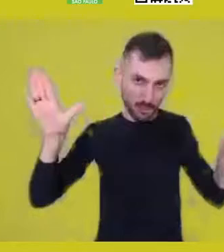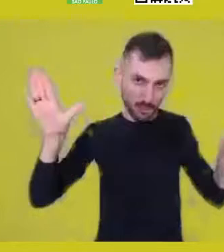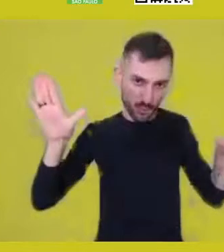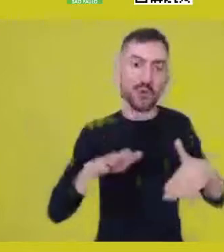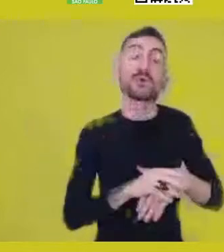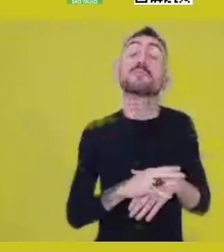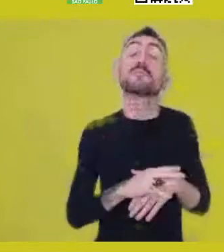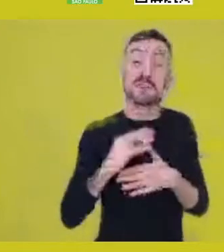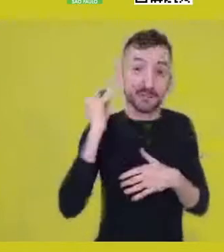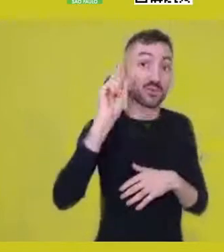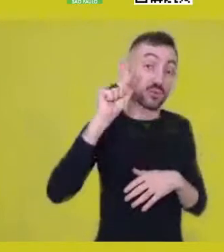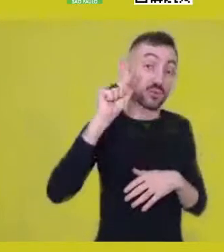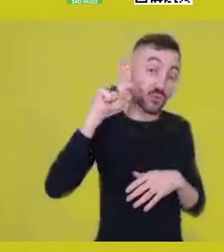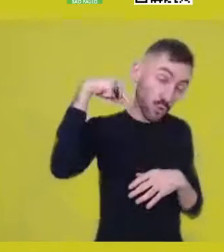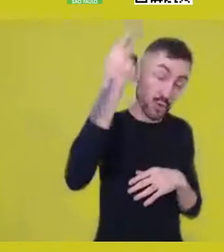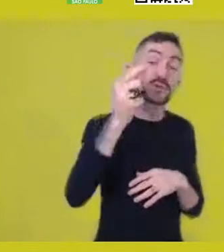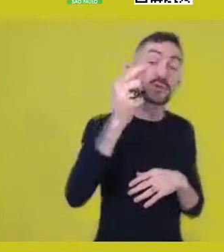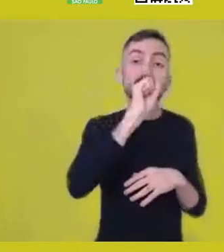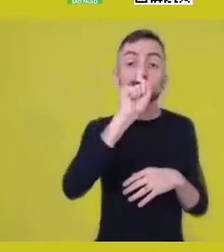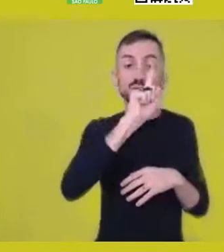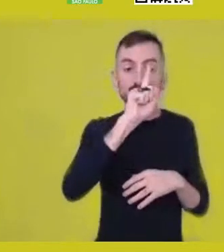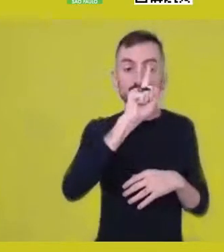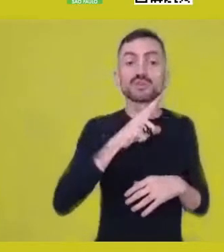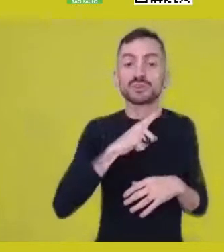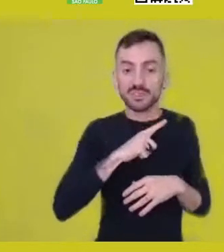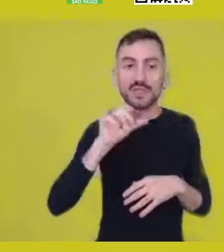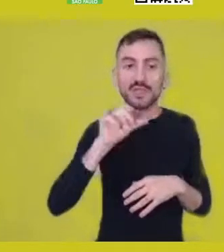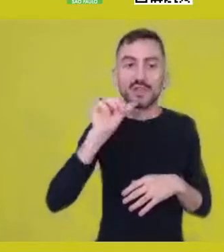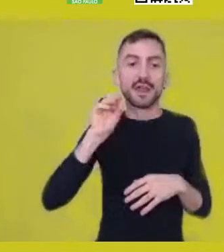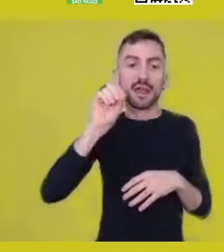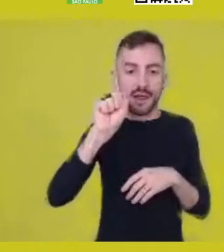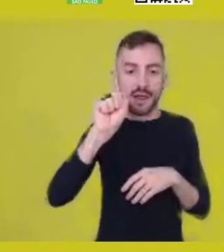but next weekend playwright Dione Carlos